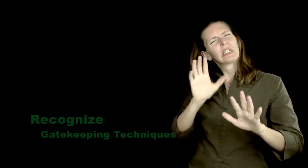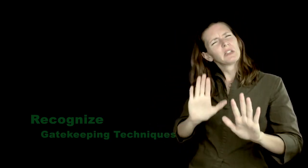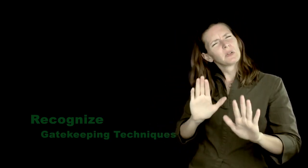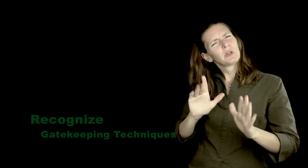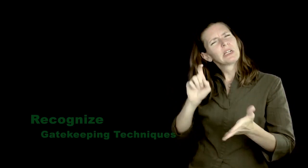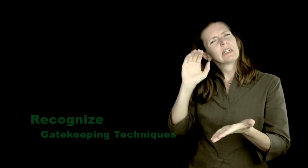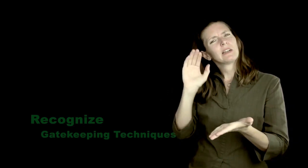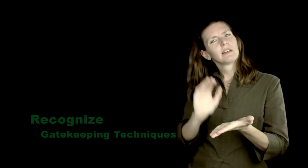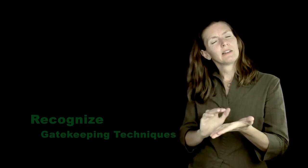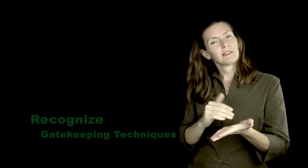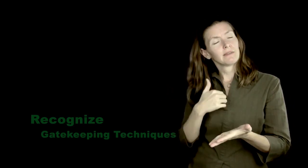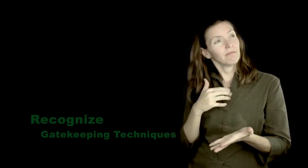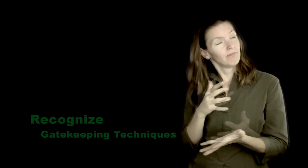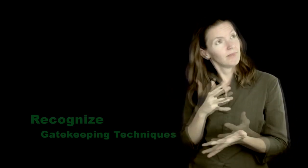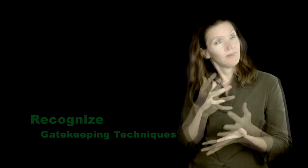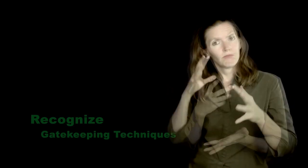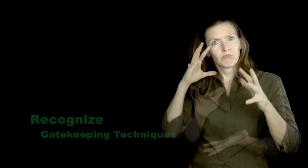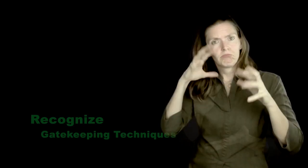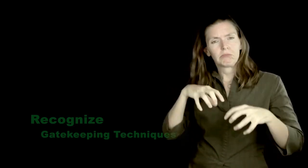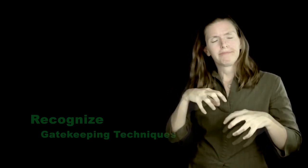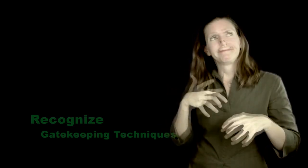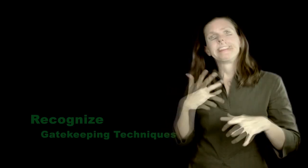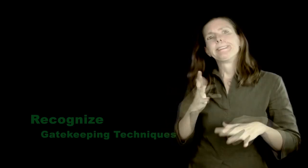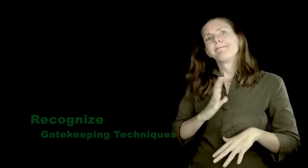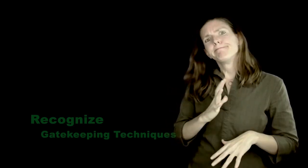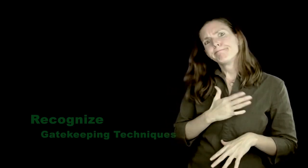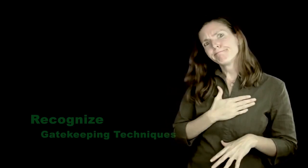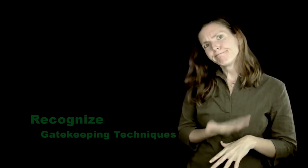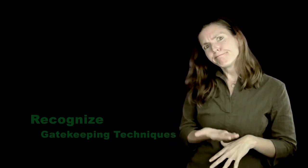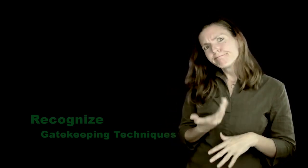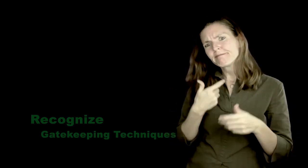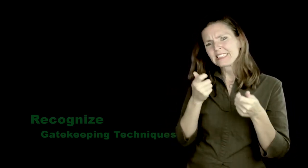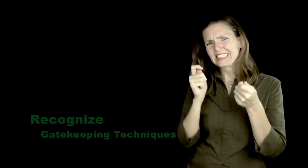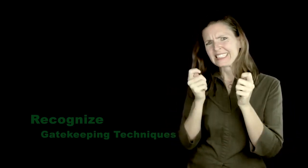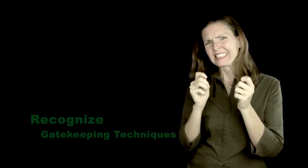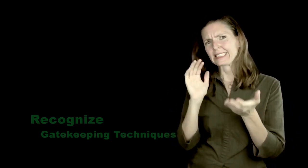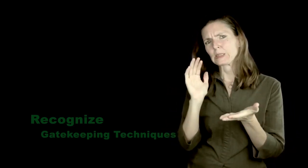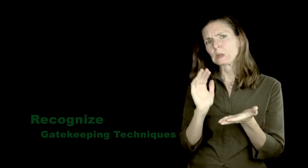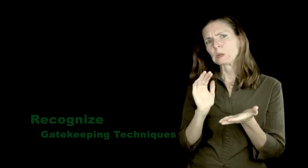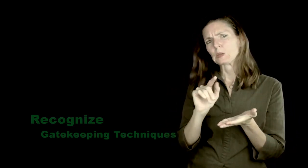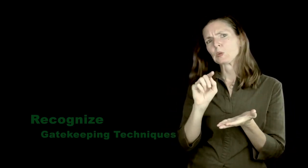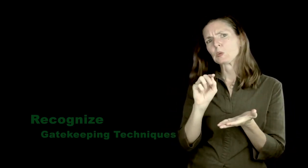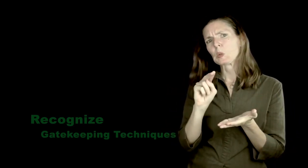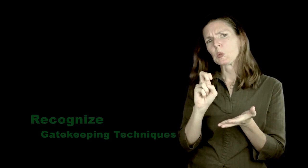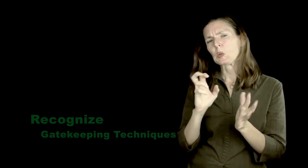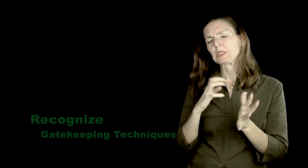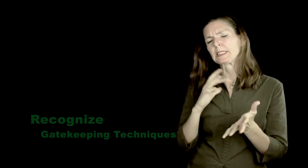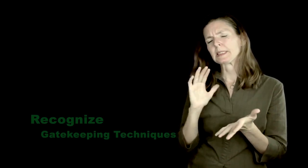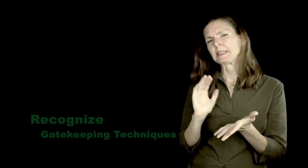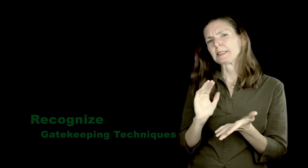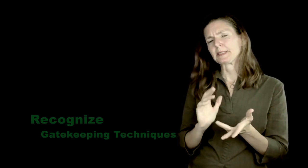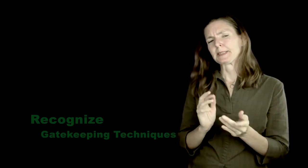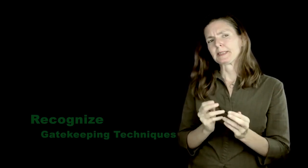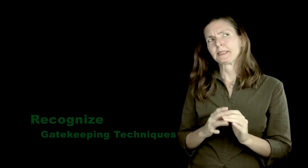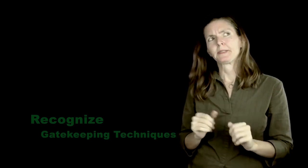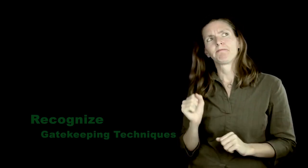They wanted us to scale down the amount of examples and the tone of our writing. We were shocked-- however, we conceded.